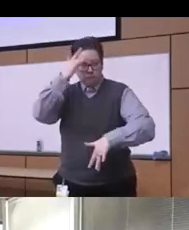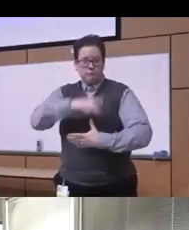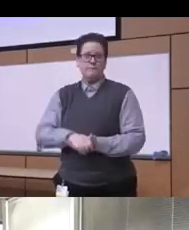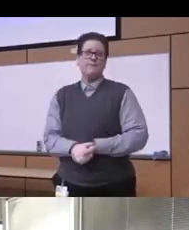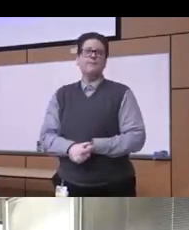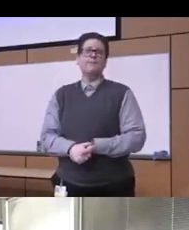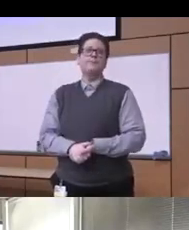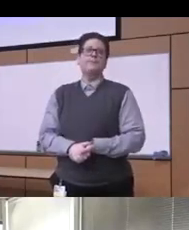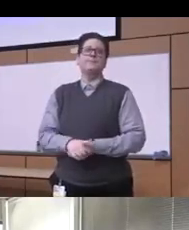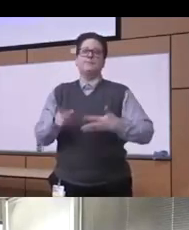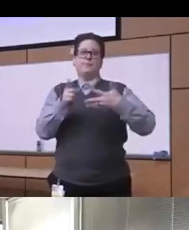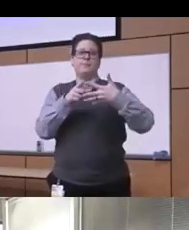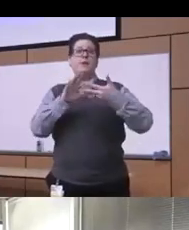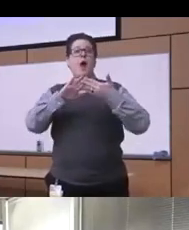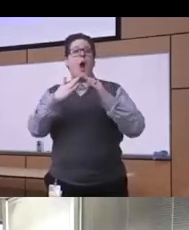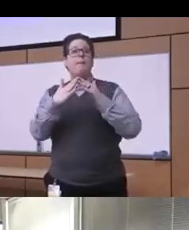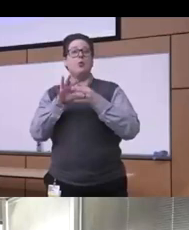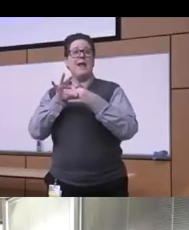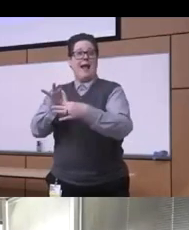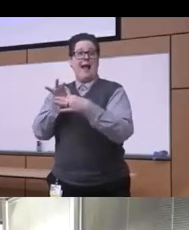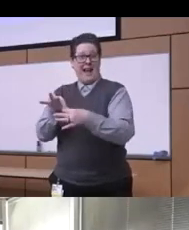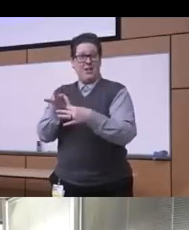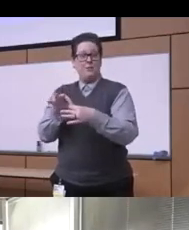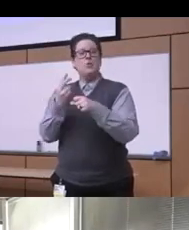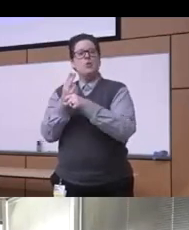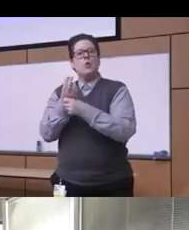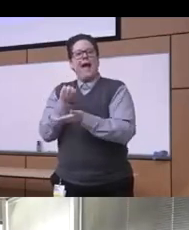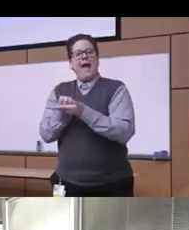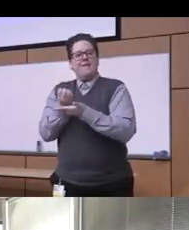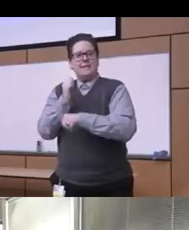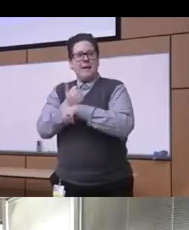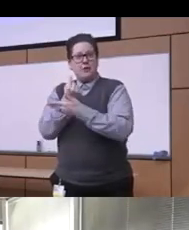a lot of the evidence-based treatments should be culturally responsive and tailored I don't use to